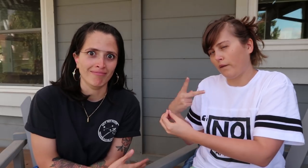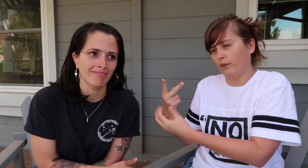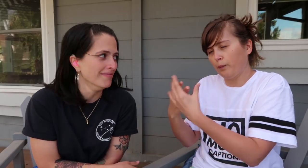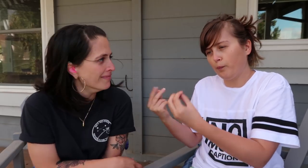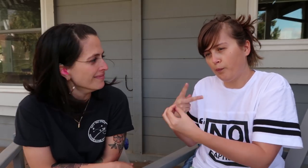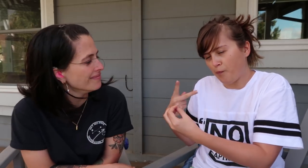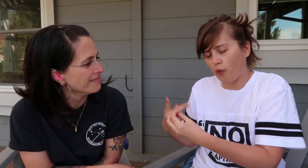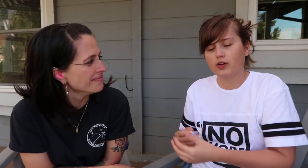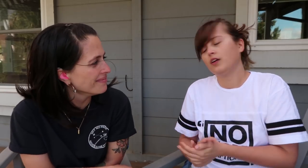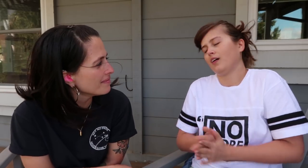Take us both.